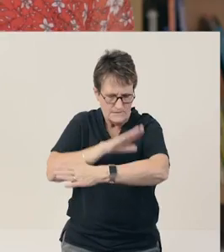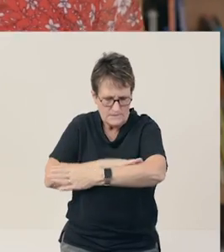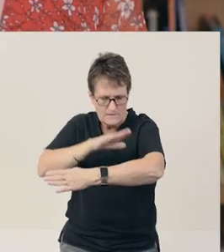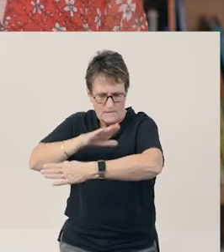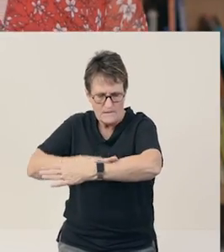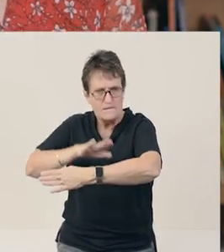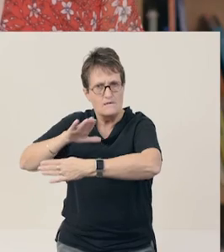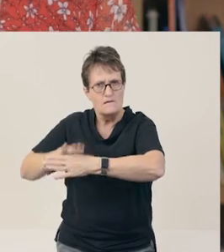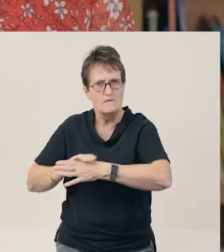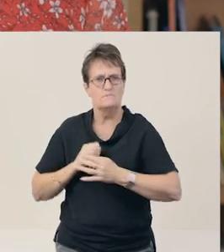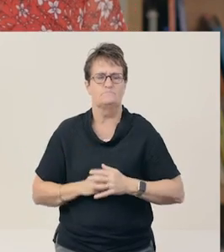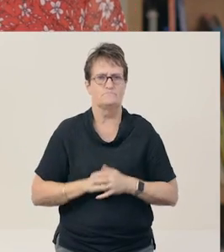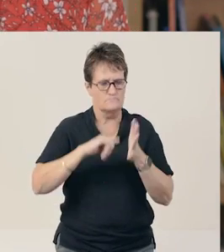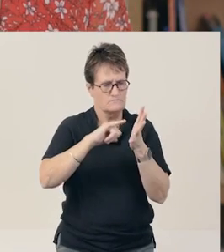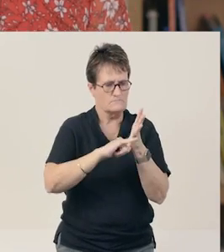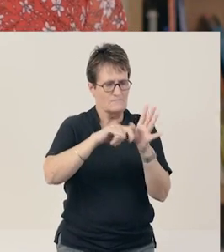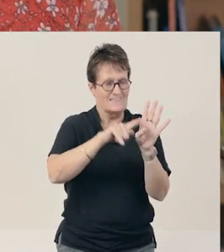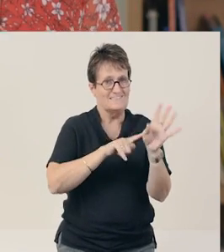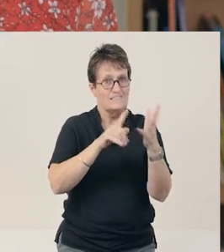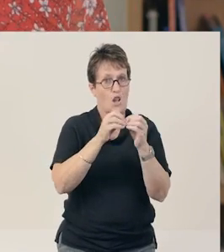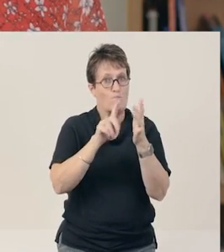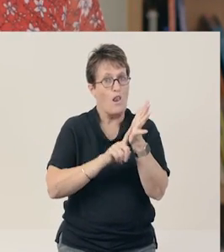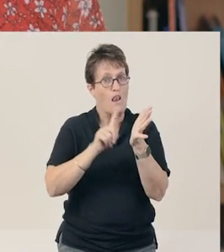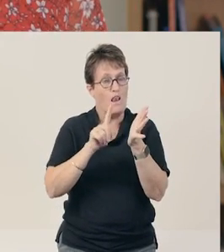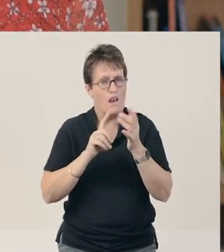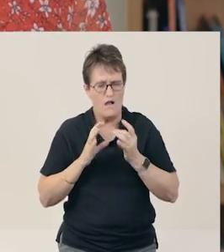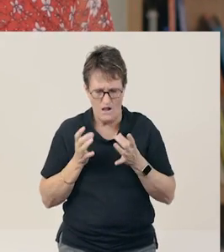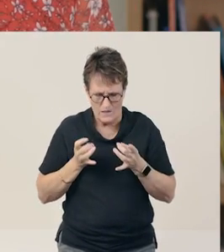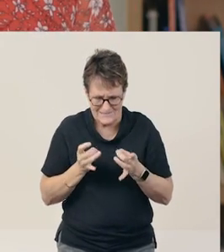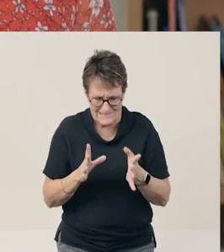Well, a syllable is a unit, or part of a sound, within a word.